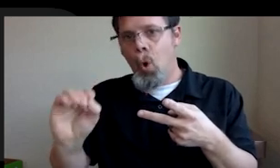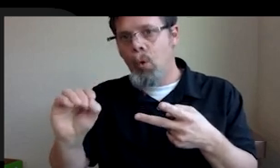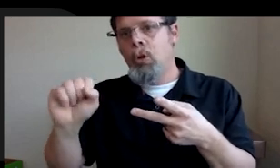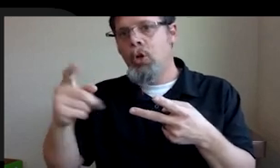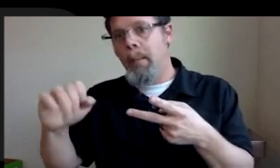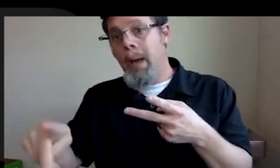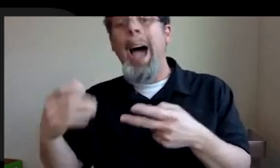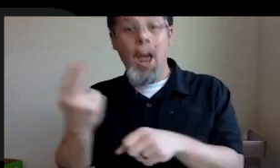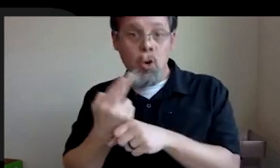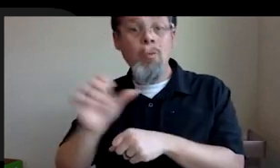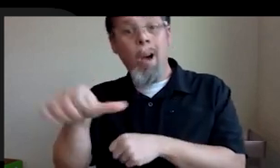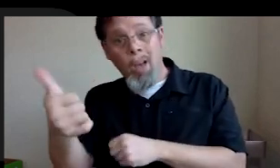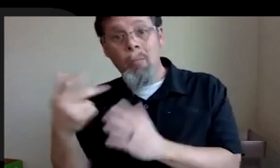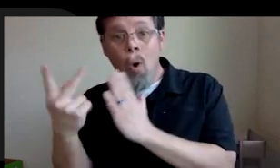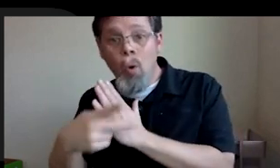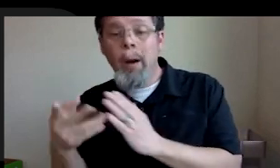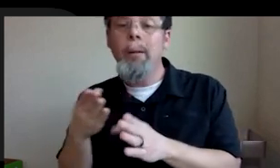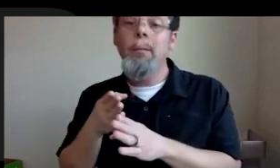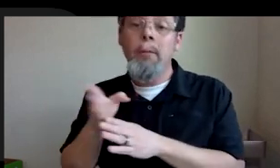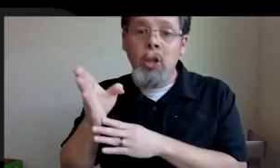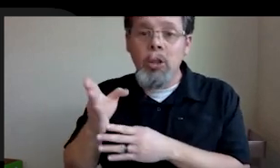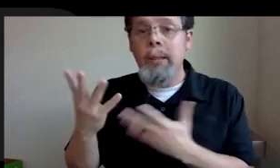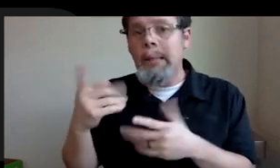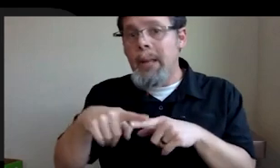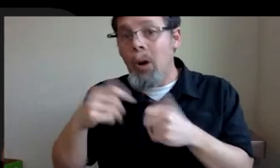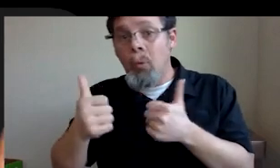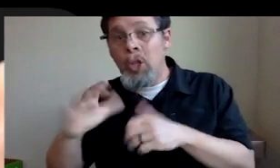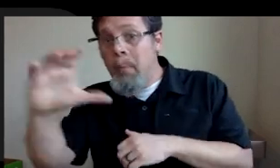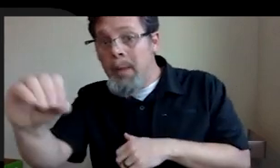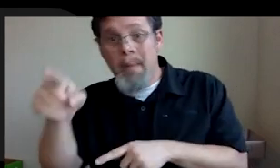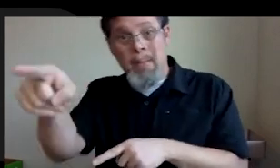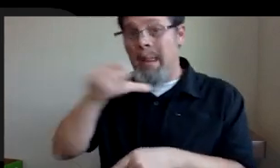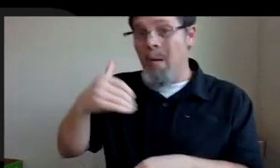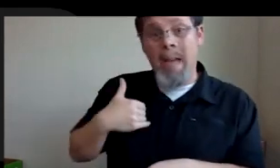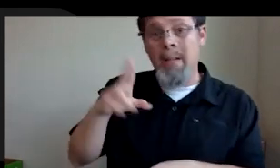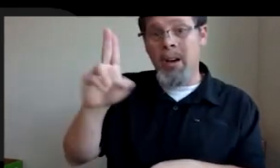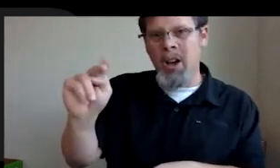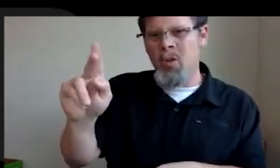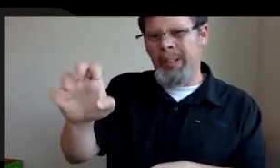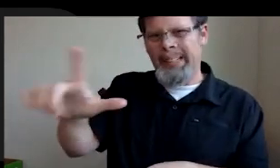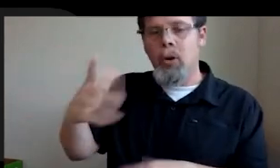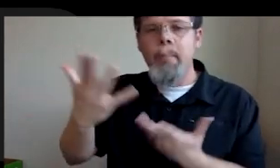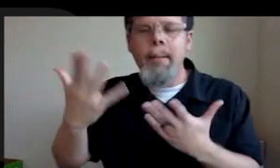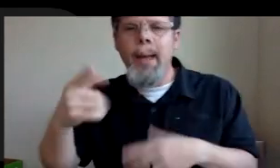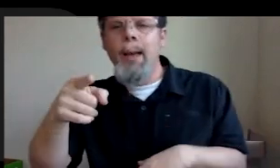engines professionally, like depending on what company you go to, they may not have a real you may have to lose unity. You may have to use Onyx